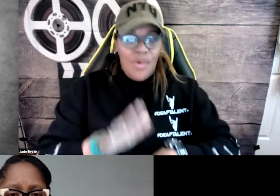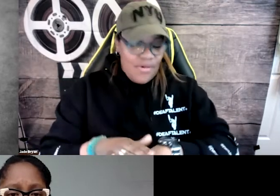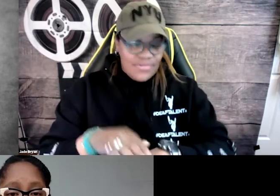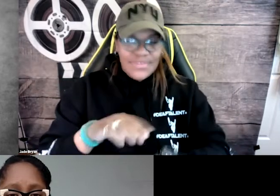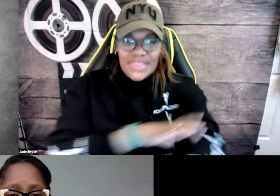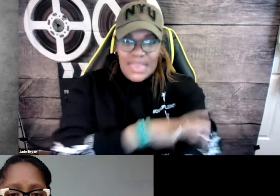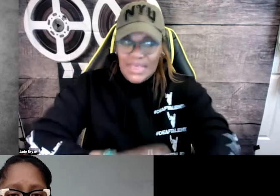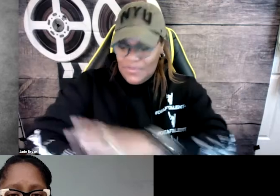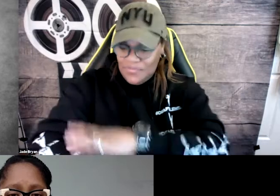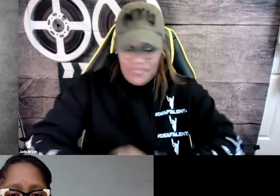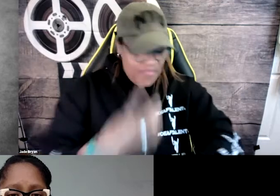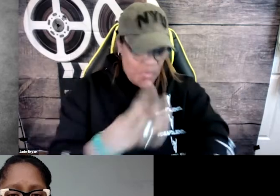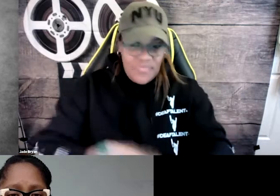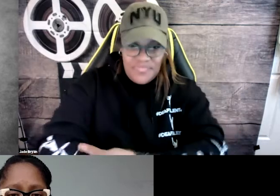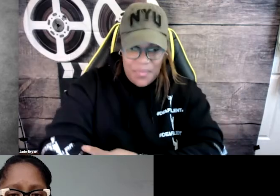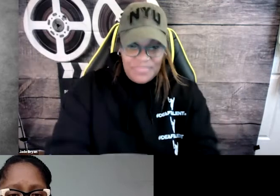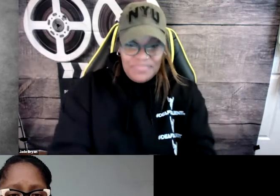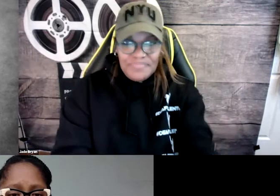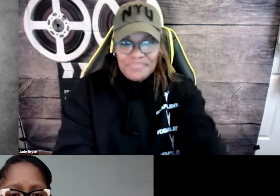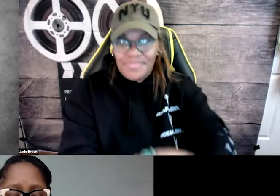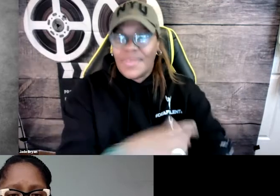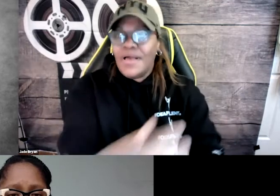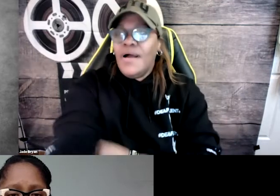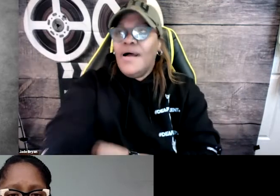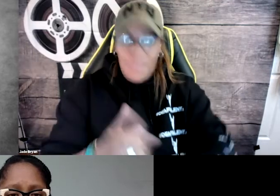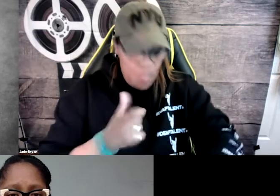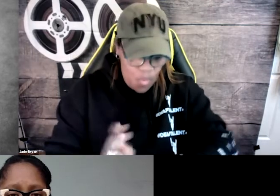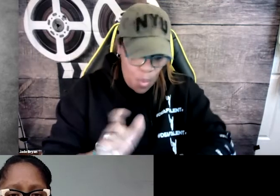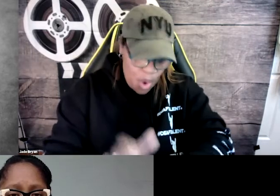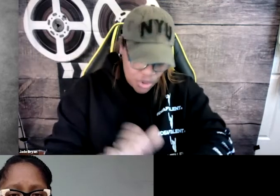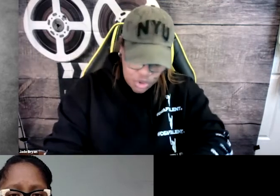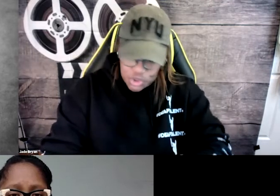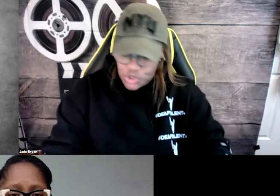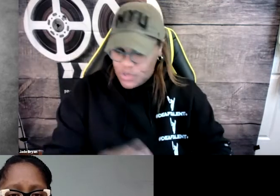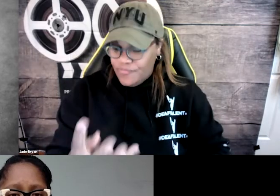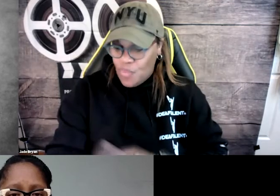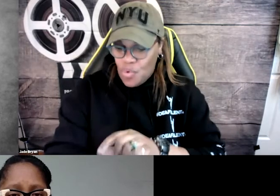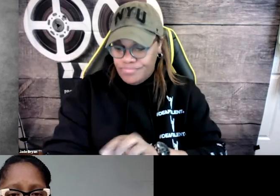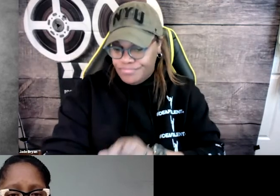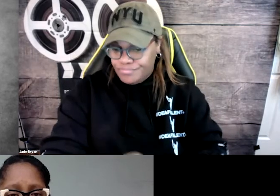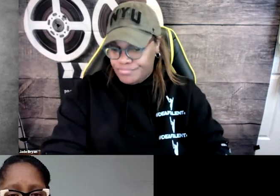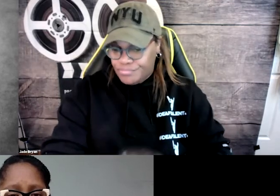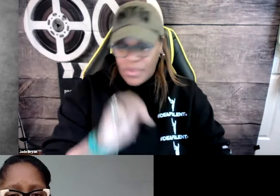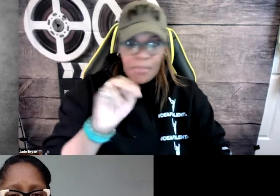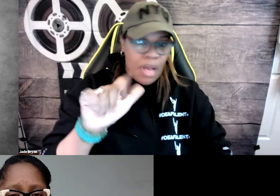Vertically. It says hashtag Deaf Talent. It also says that on the sleeves of the hoodie that I’m wearing. I'm wearing a watch.